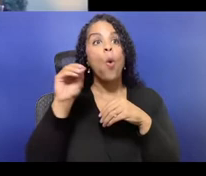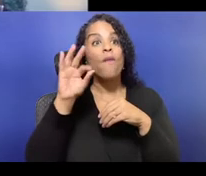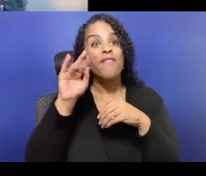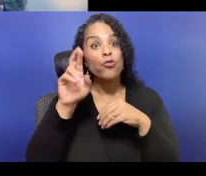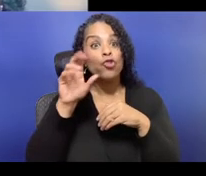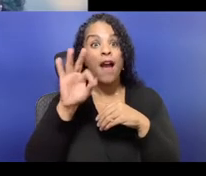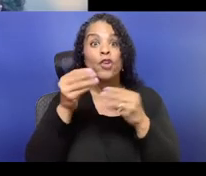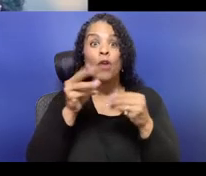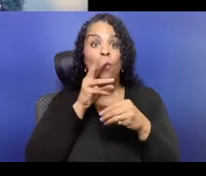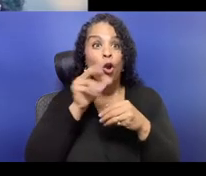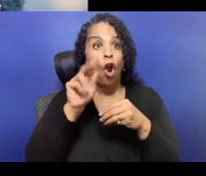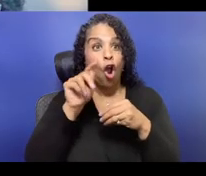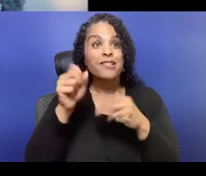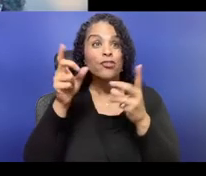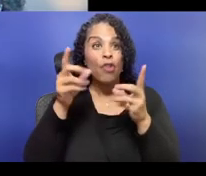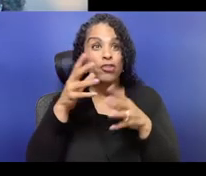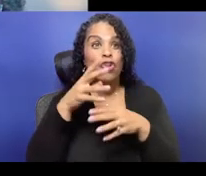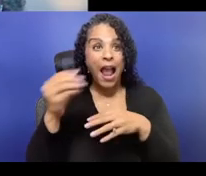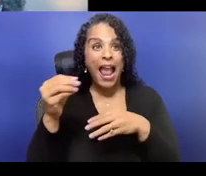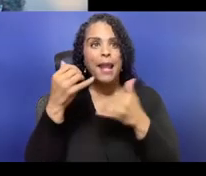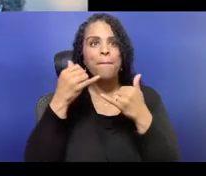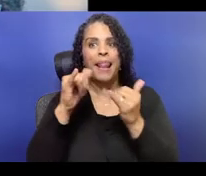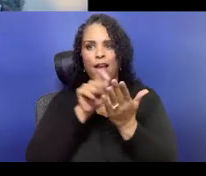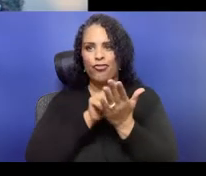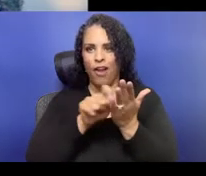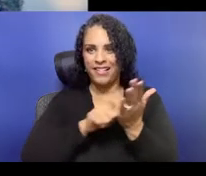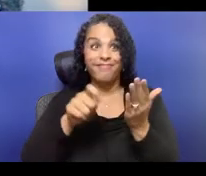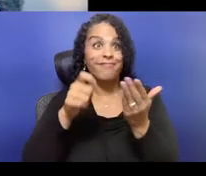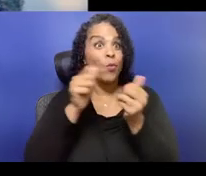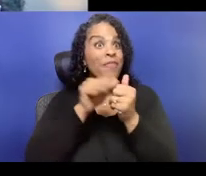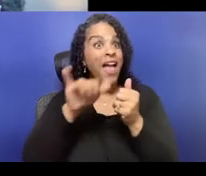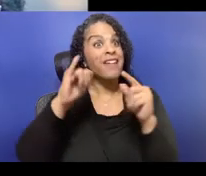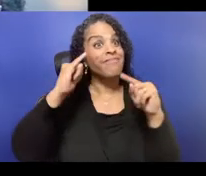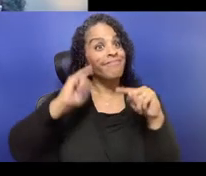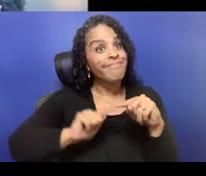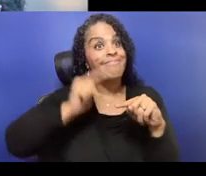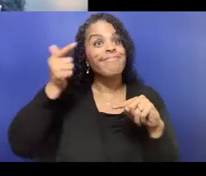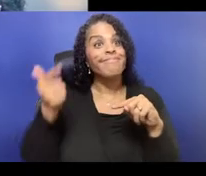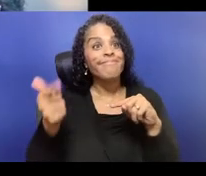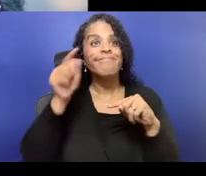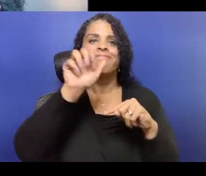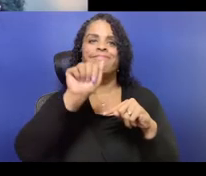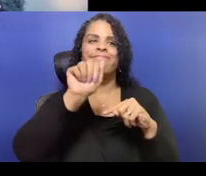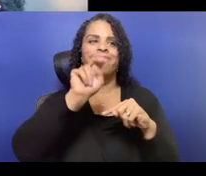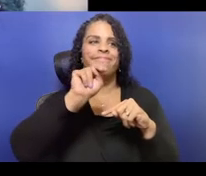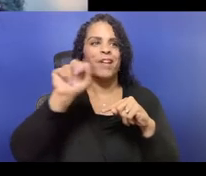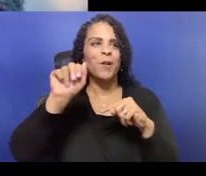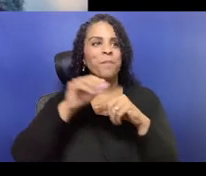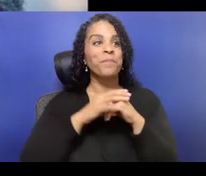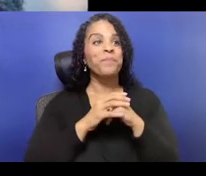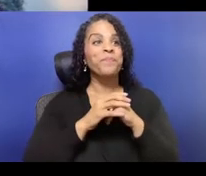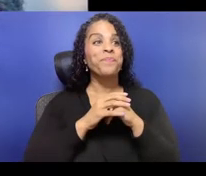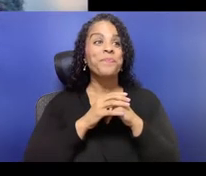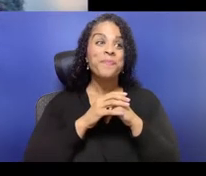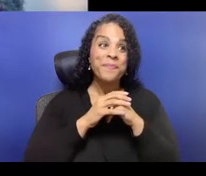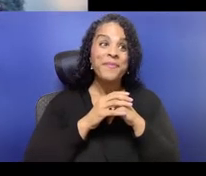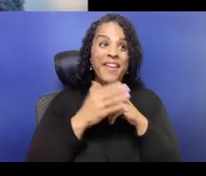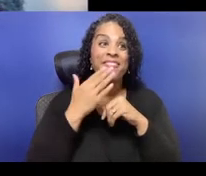throughout the summer, welcome back. Thanks for joining us again. And you'll notice that a lot of the language at the beginning here is gonna sound familiar,